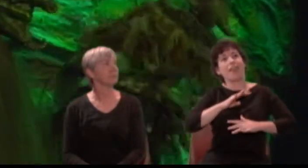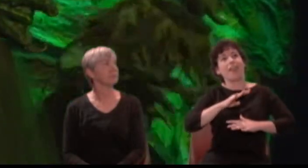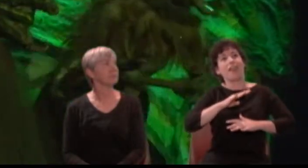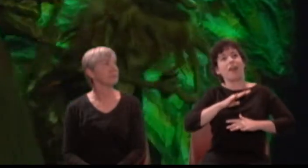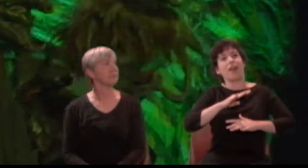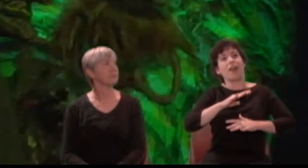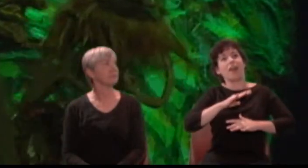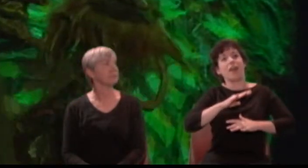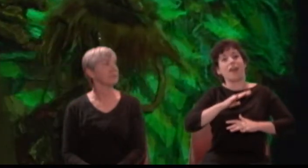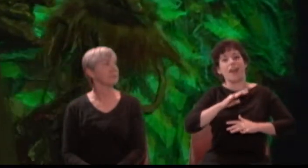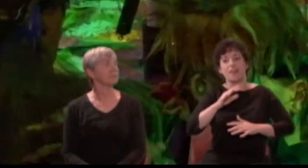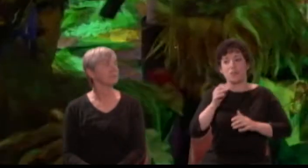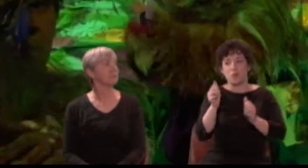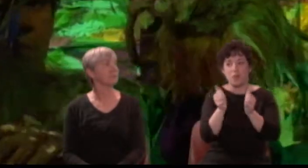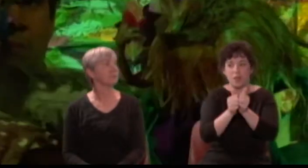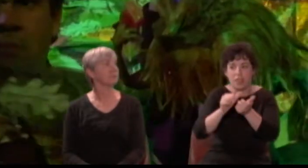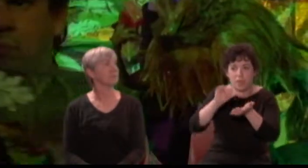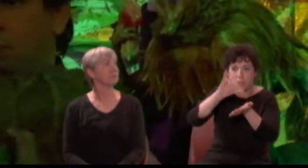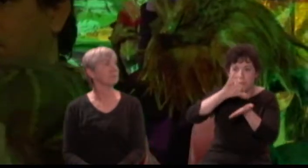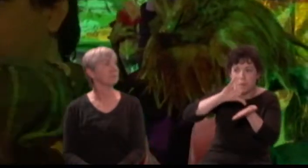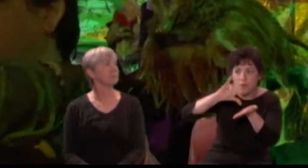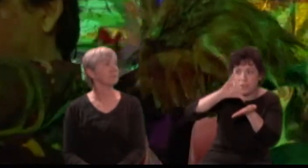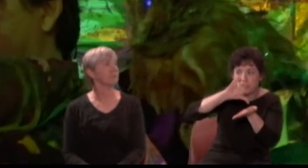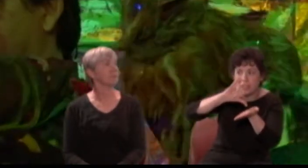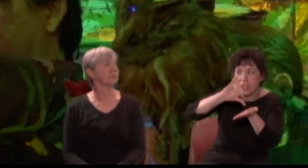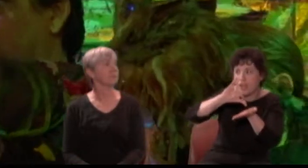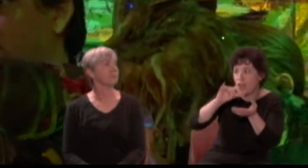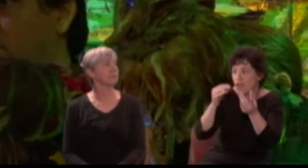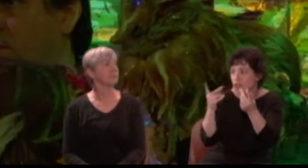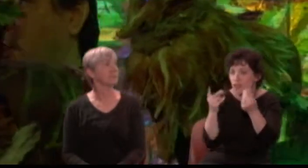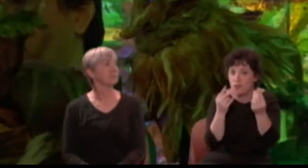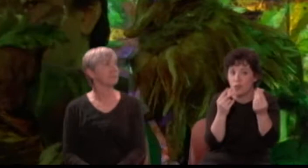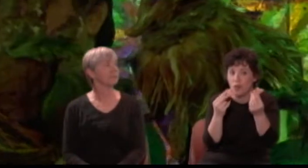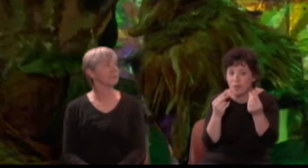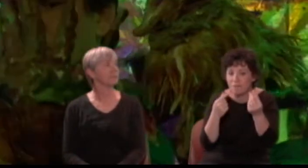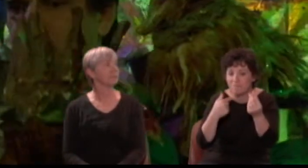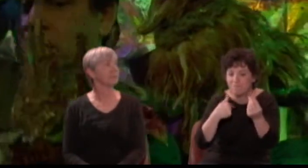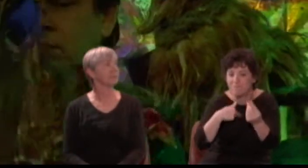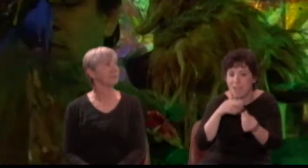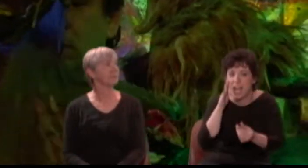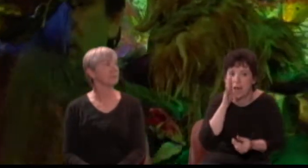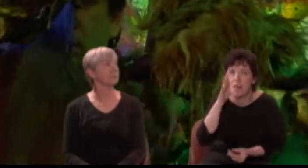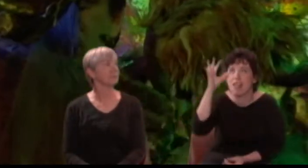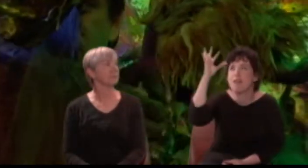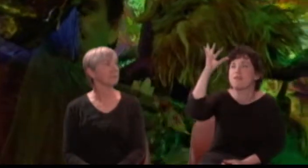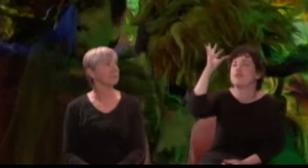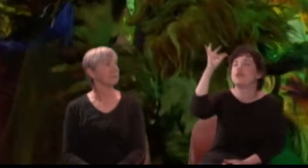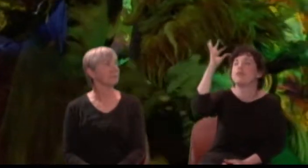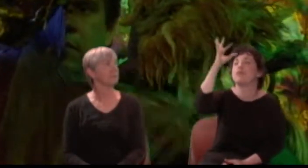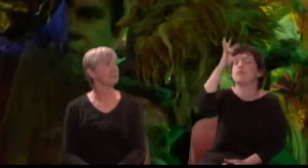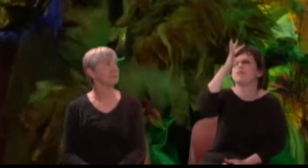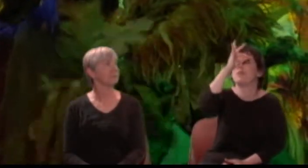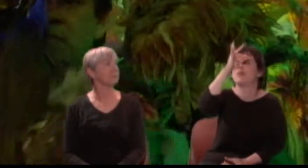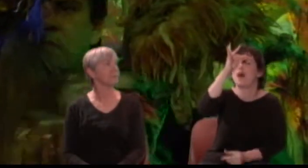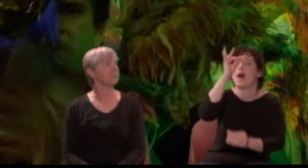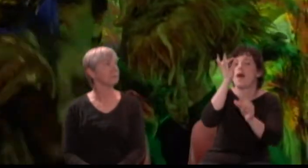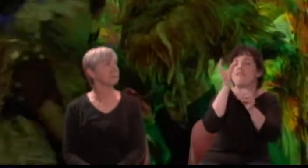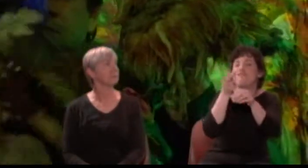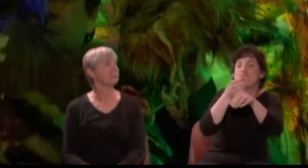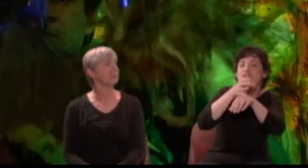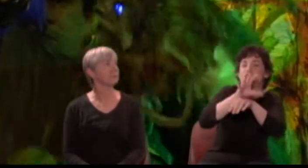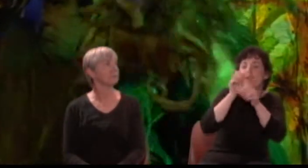And with the juice of this I'll streak her eyes and make her full of hateful fantasies.